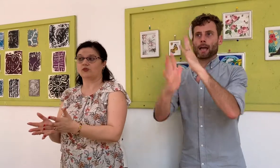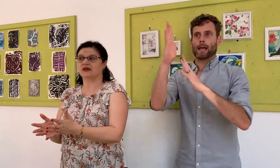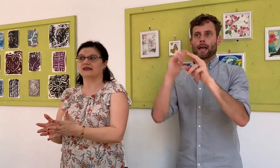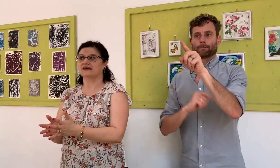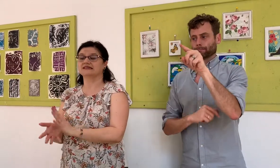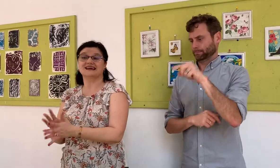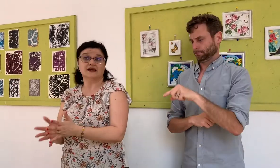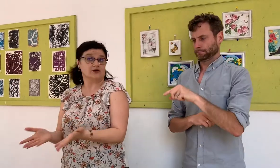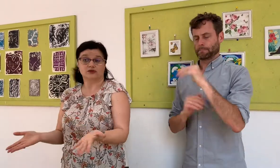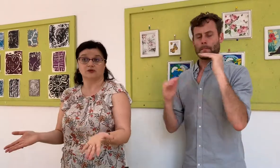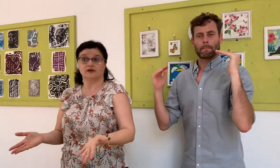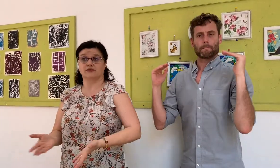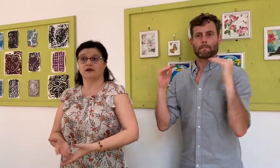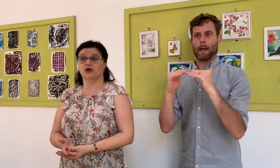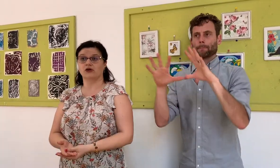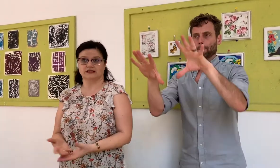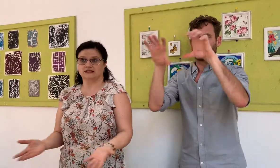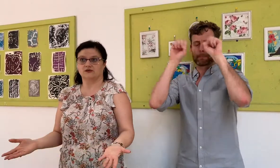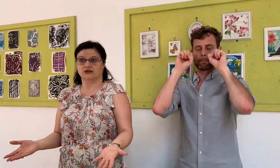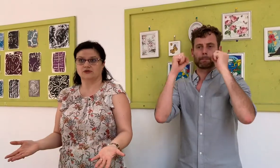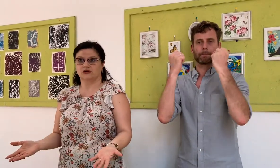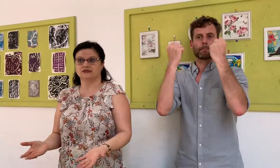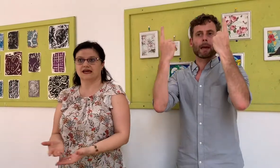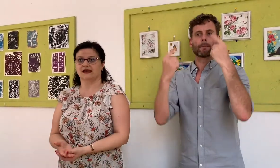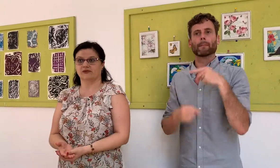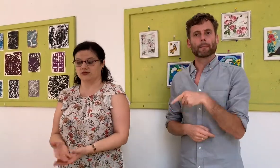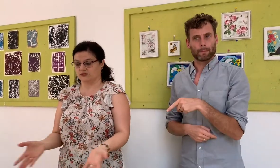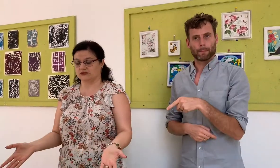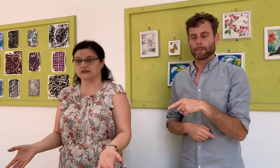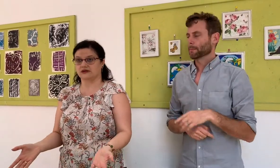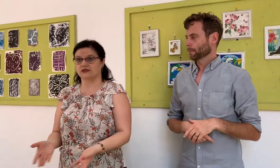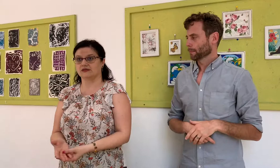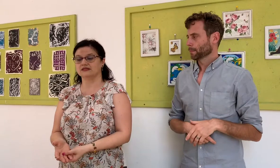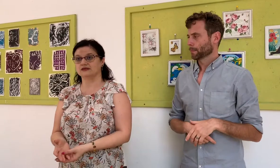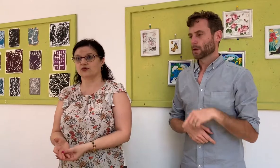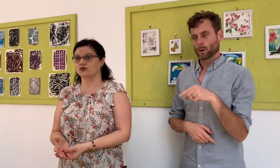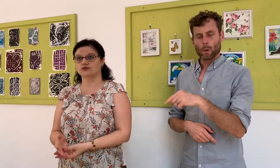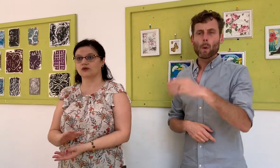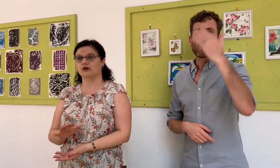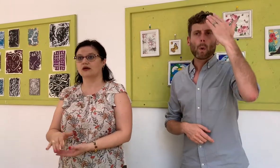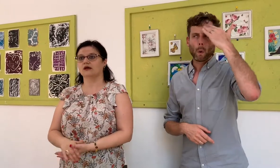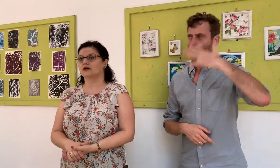in sign language with their colleagues so they do know sign language because they're in this school.